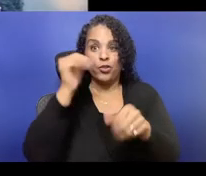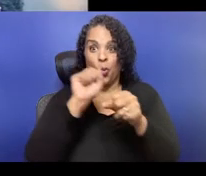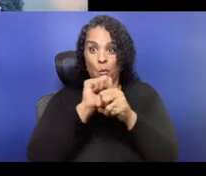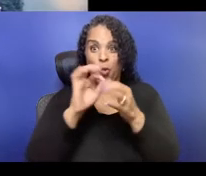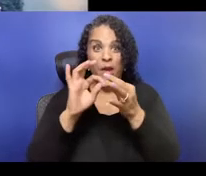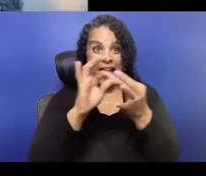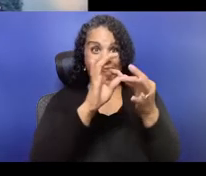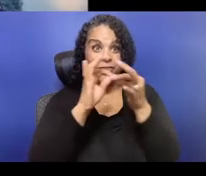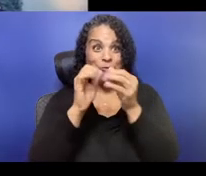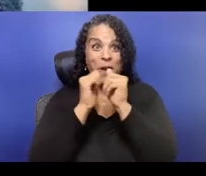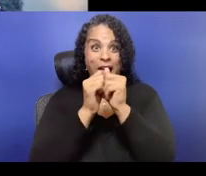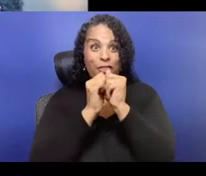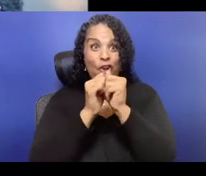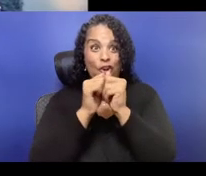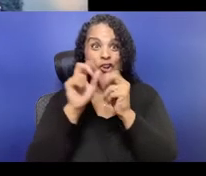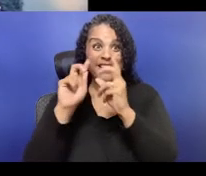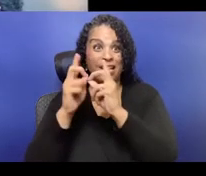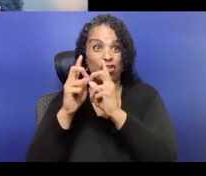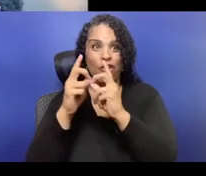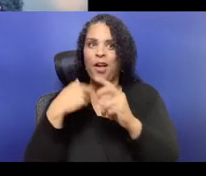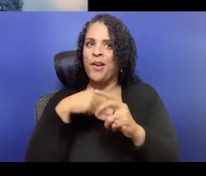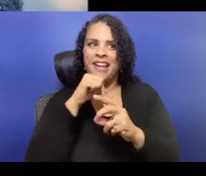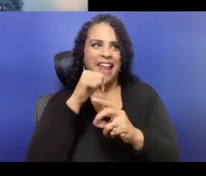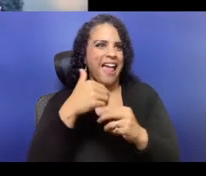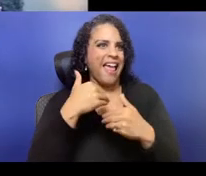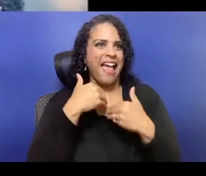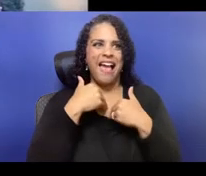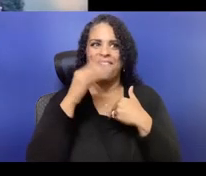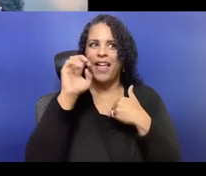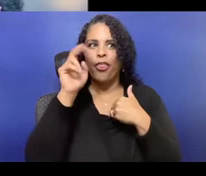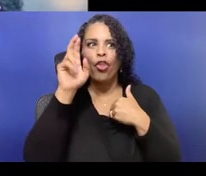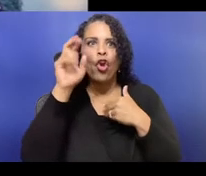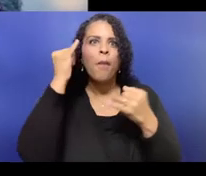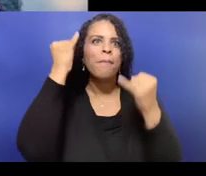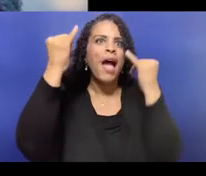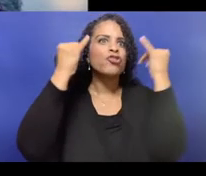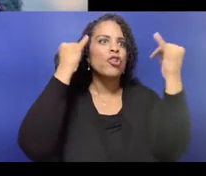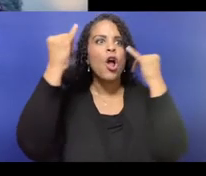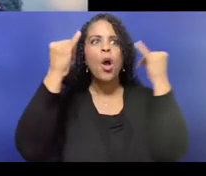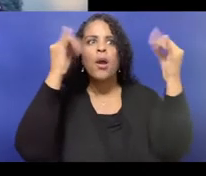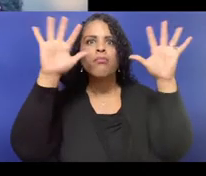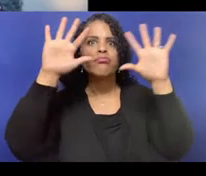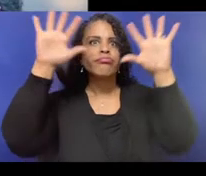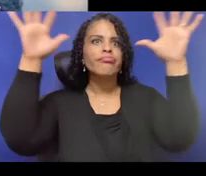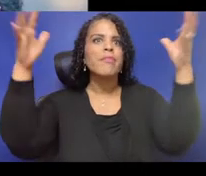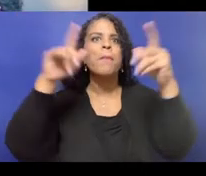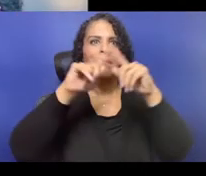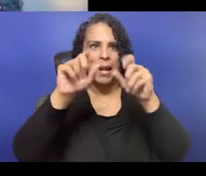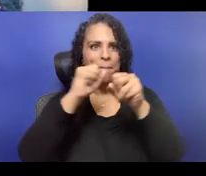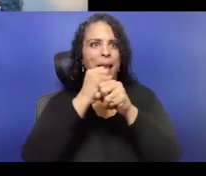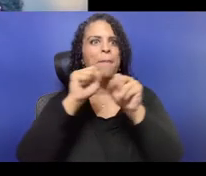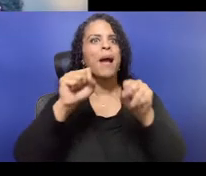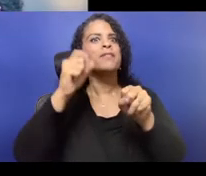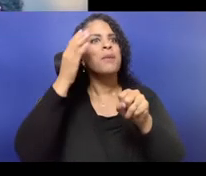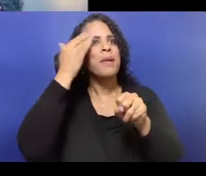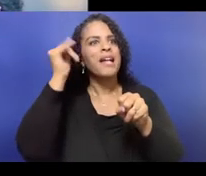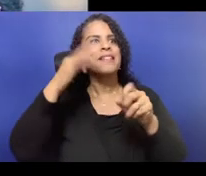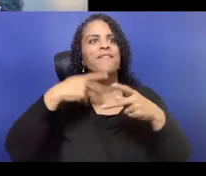with the Groundwater logo and contact information. I might have to stretch because of an injury that is exacerbated by sitting